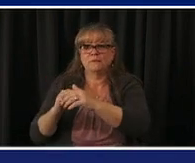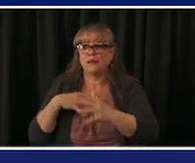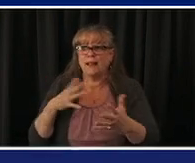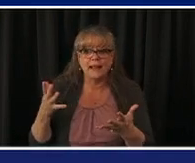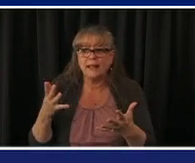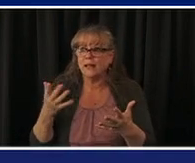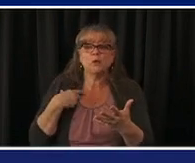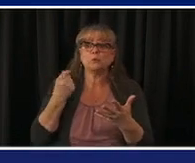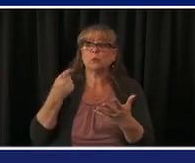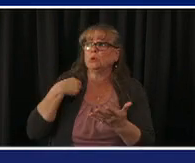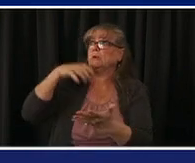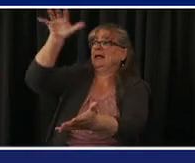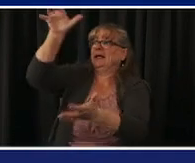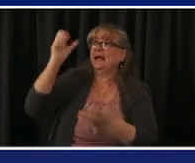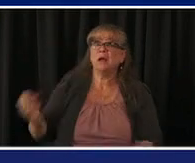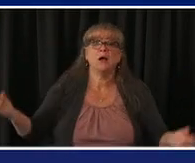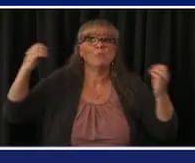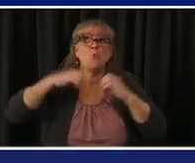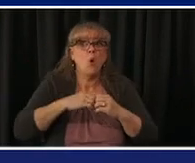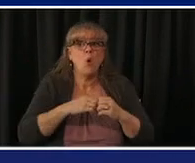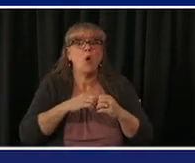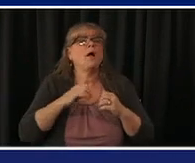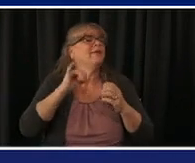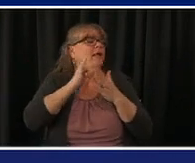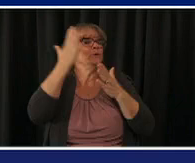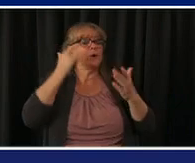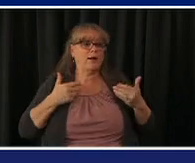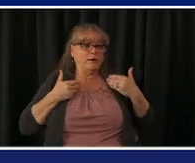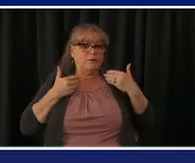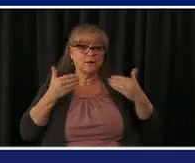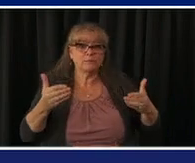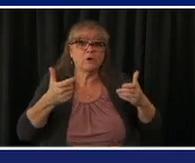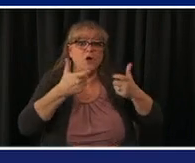clinics to be able to make sure that we're able to use that increased dosage